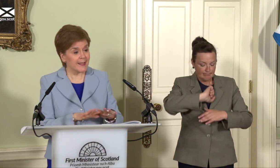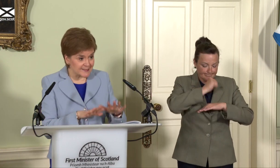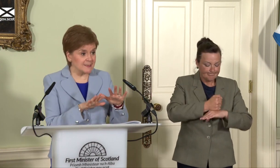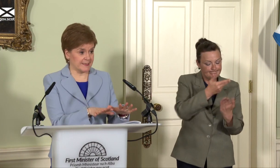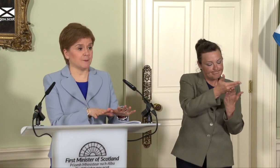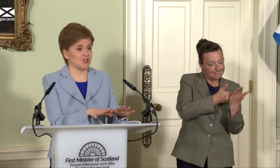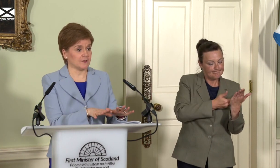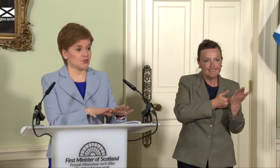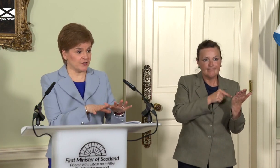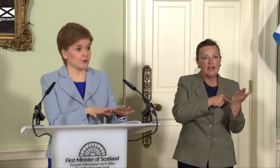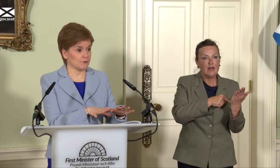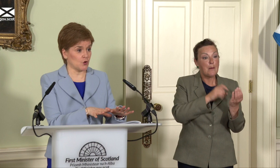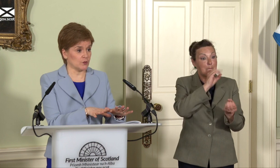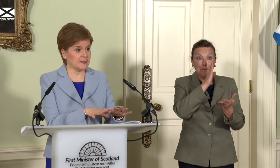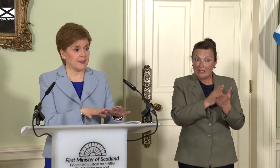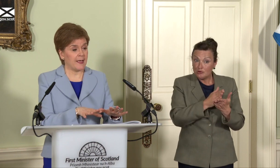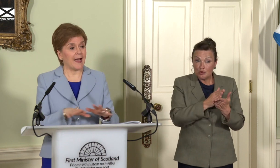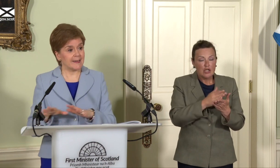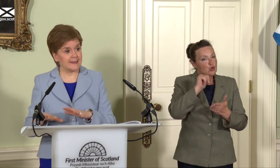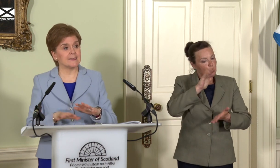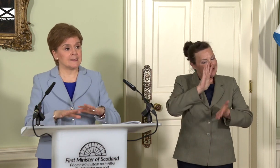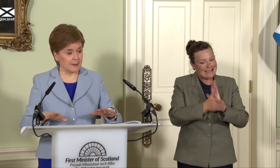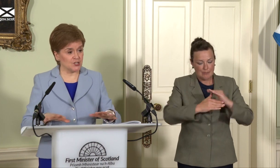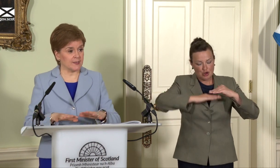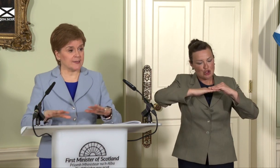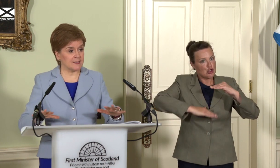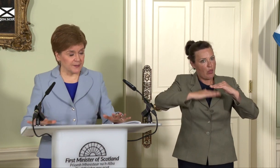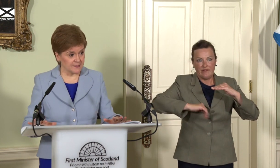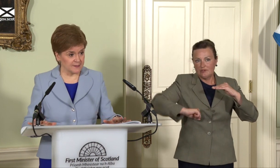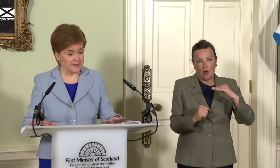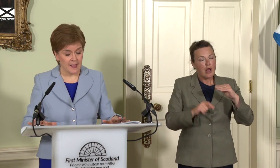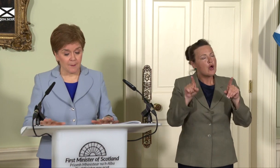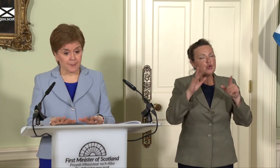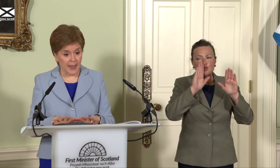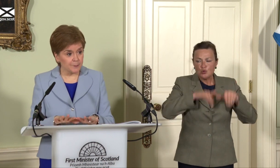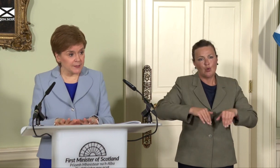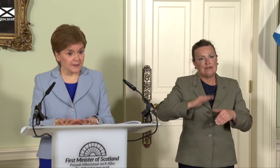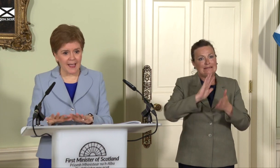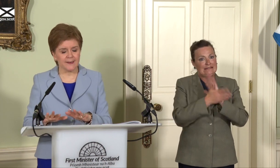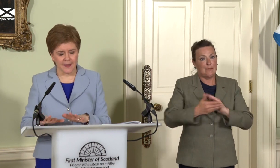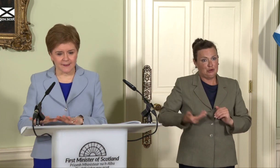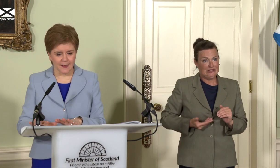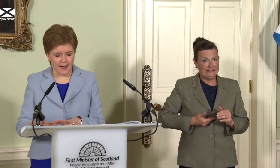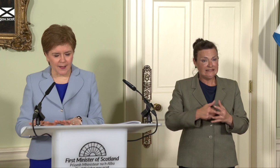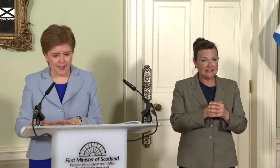isn’t damaging to the South of Scotland, and isn’t damaging to businesses. I believe, again, and I